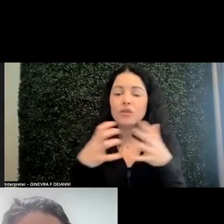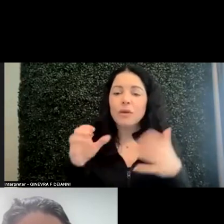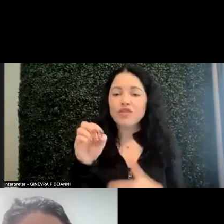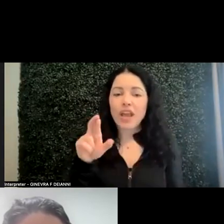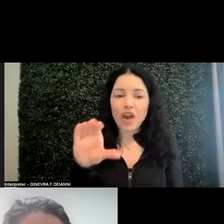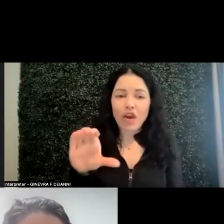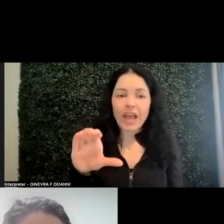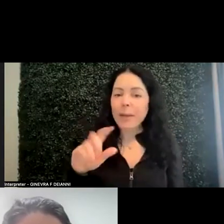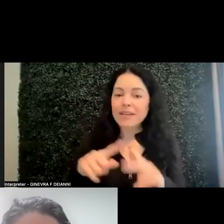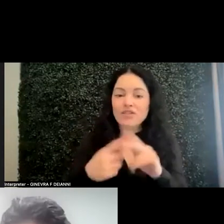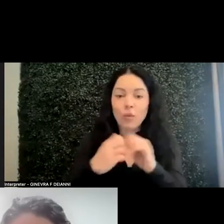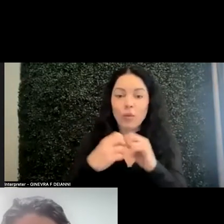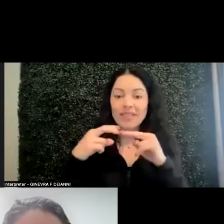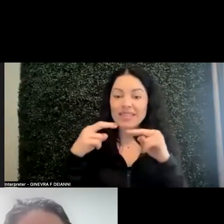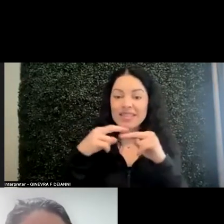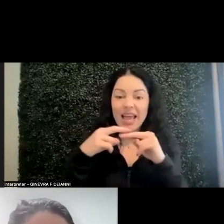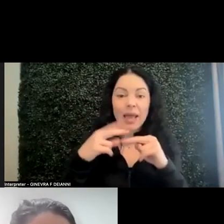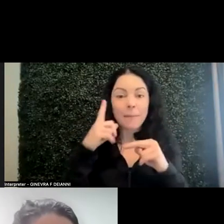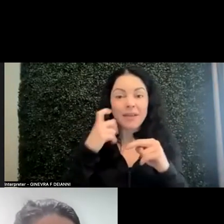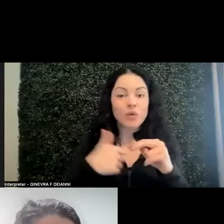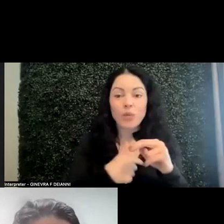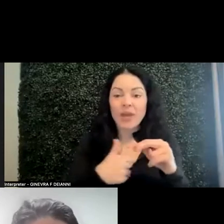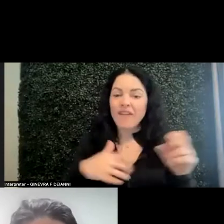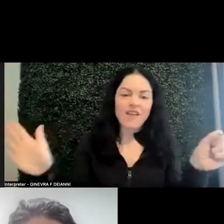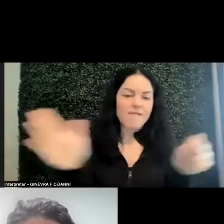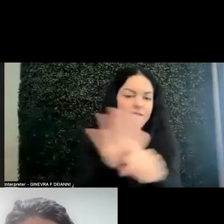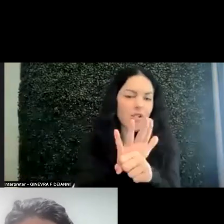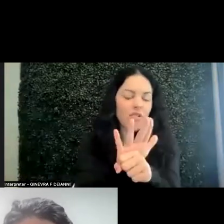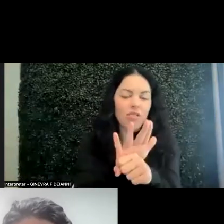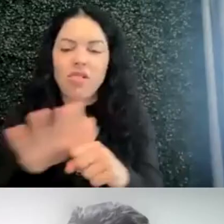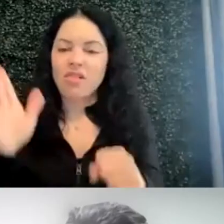because we have a completely packed session for you.